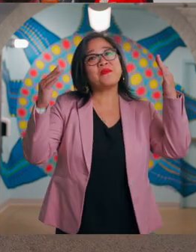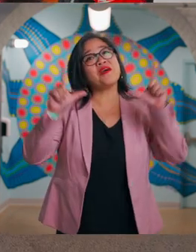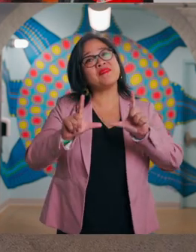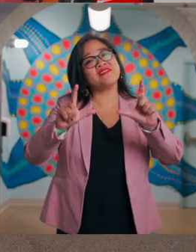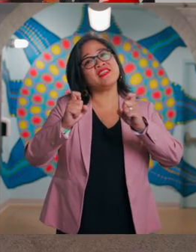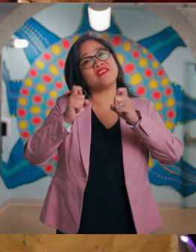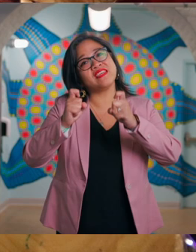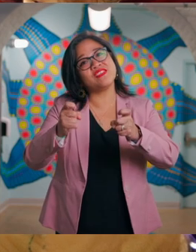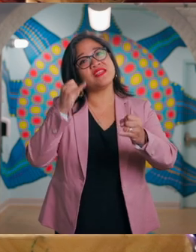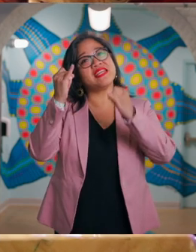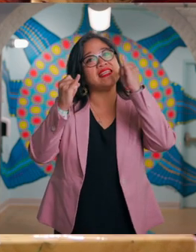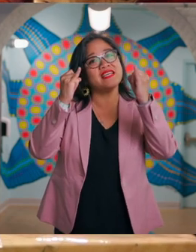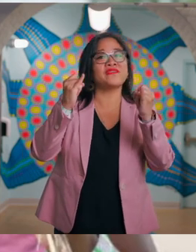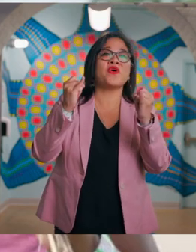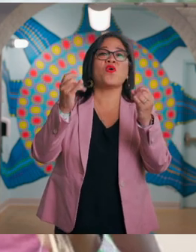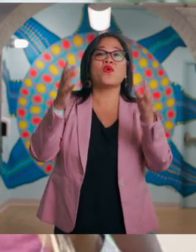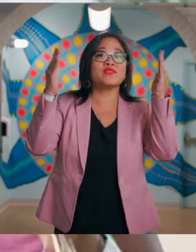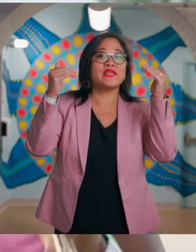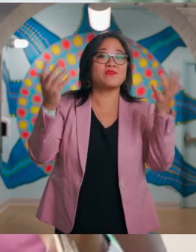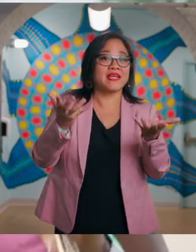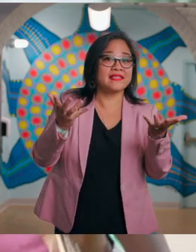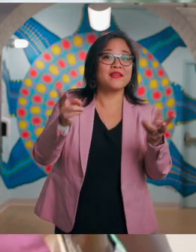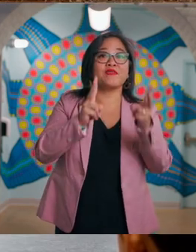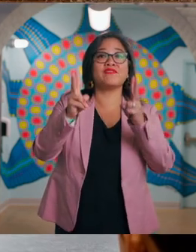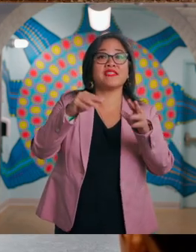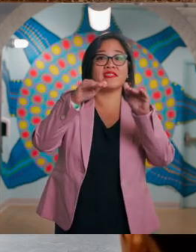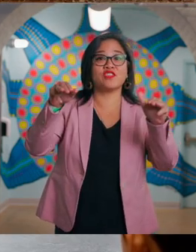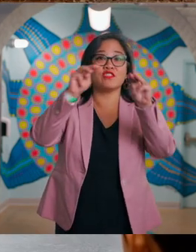We hope this video gives you an idea of what to expect when you visit the